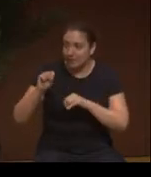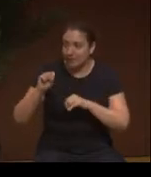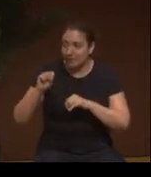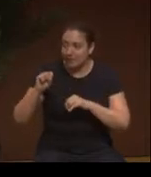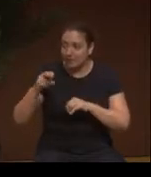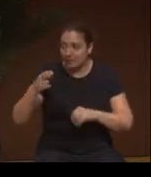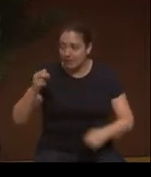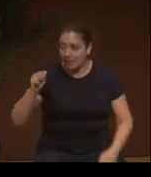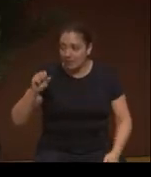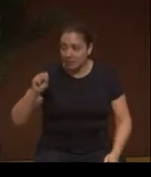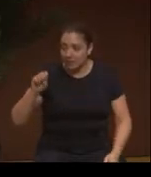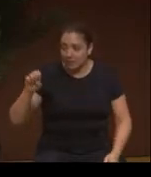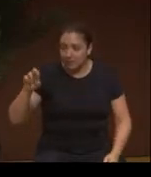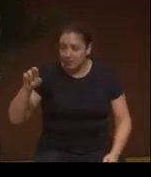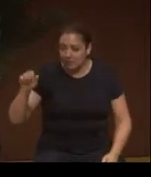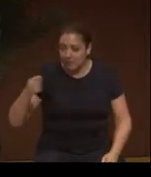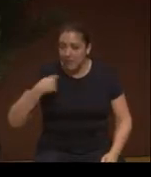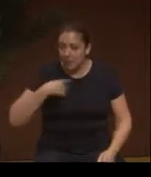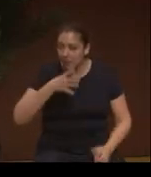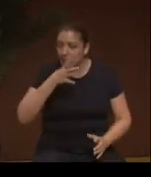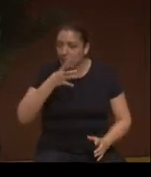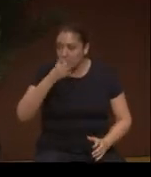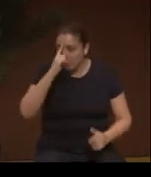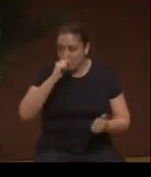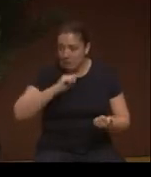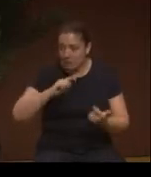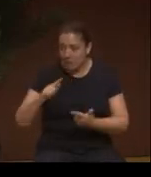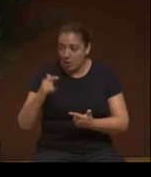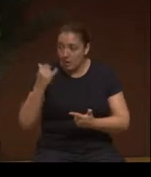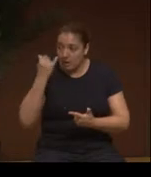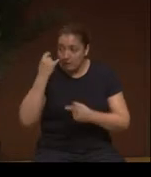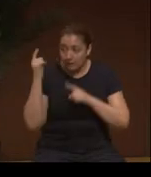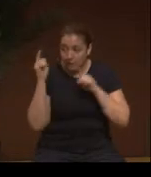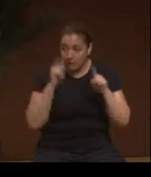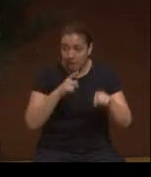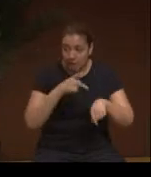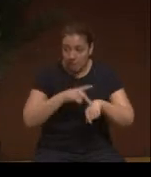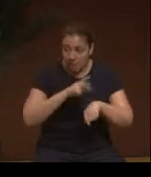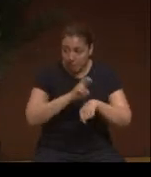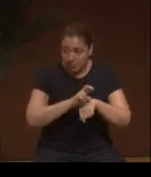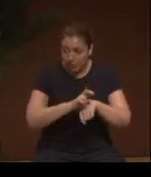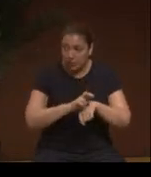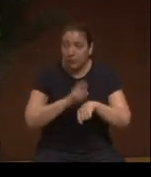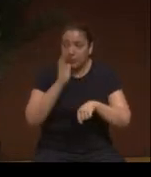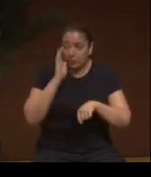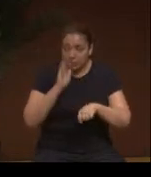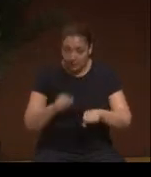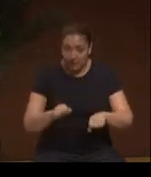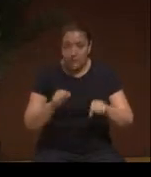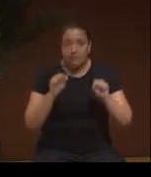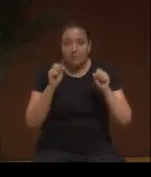We are the grandmothers of all, that you come to Puerto Rico, you can visit me.